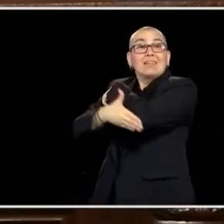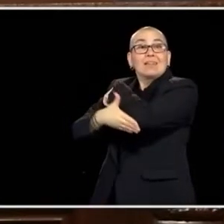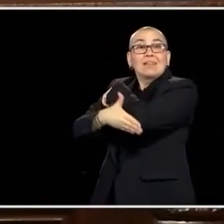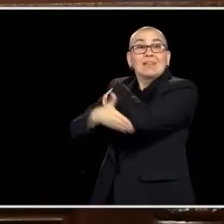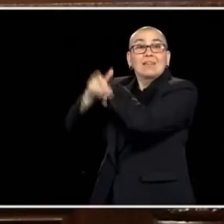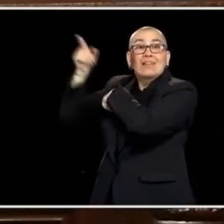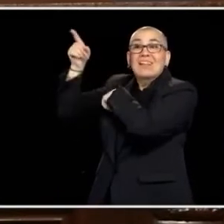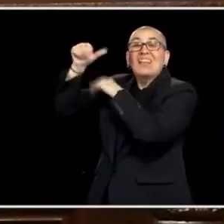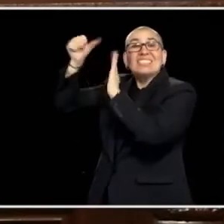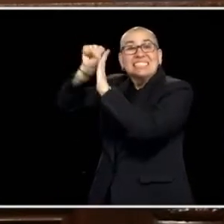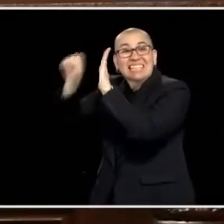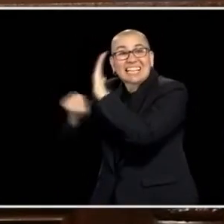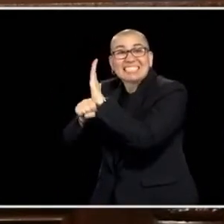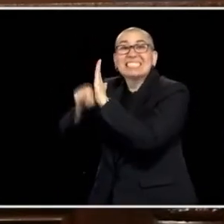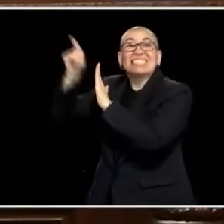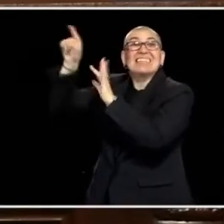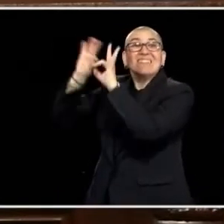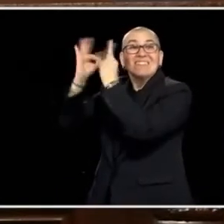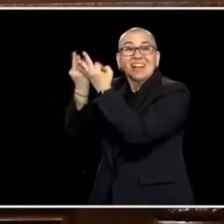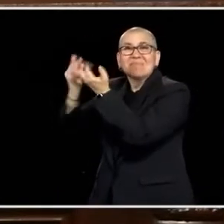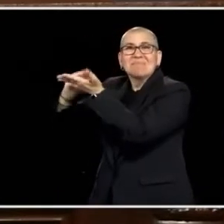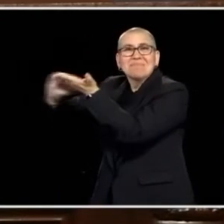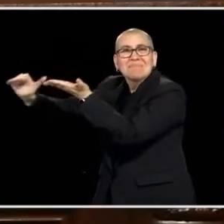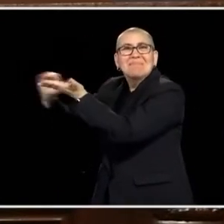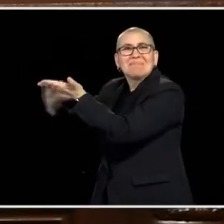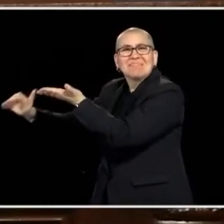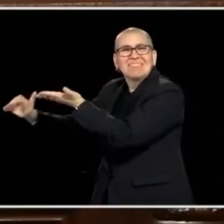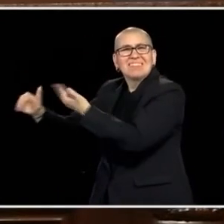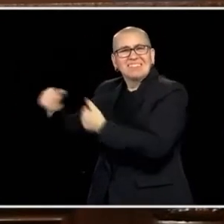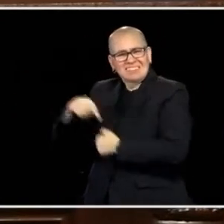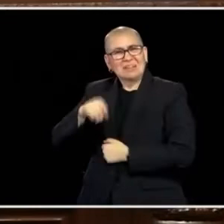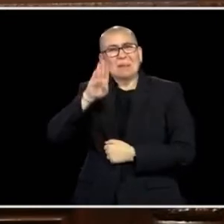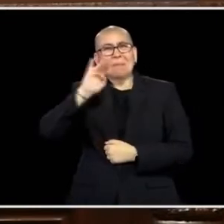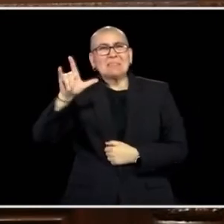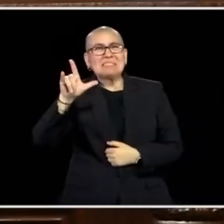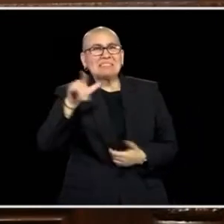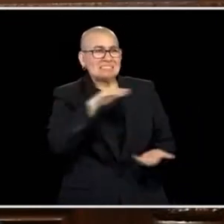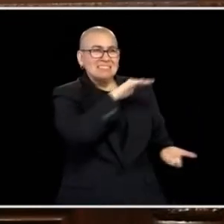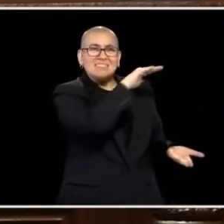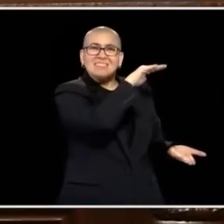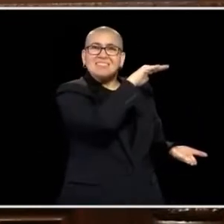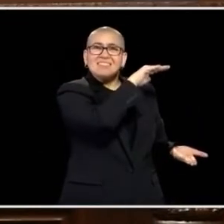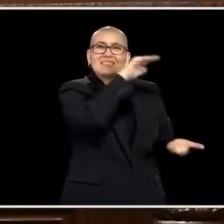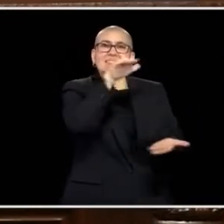THE BILL WE PUT IN FRONT OF YOU OFFERS 12 WEEKS OF PAID FAMILY LEAVE TO CARE FOR THAT CHILD.